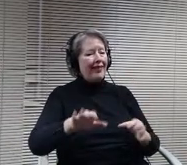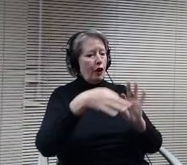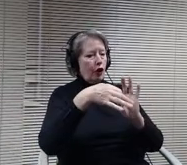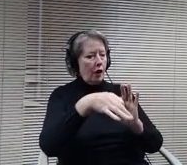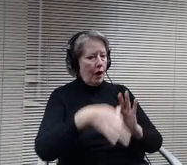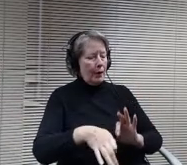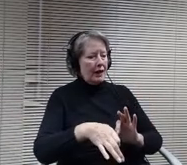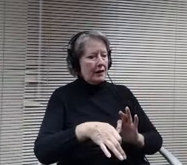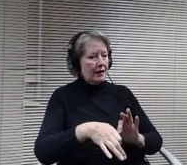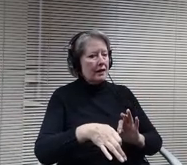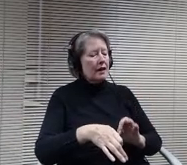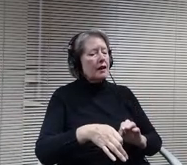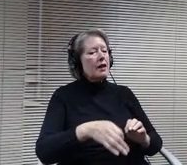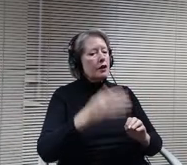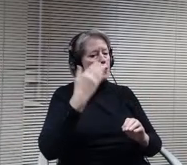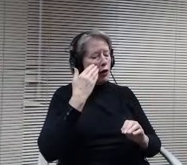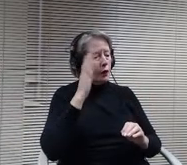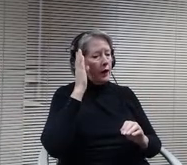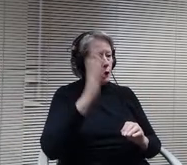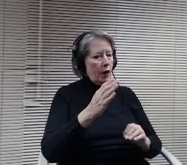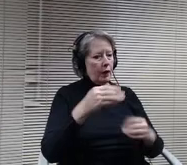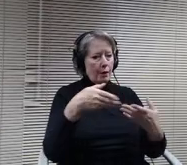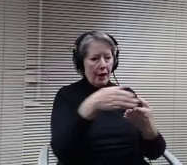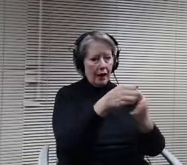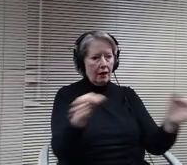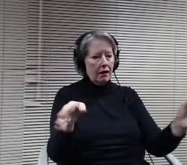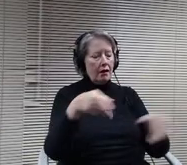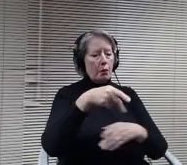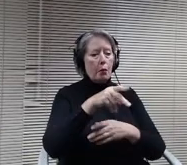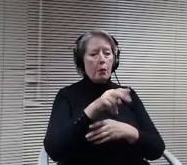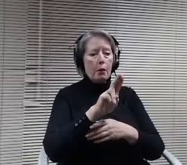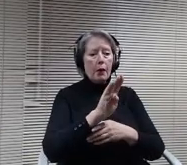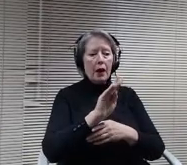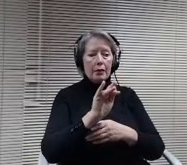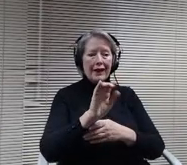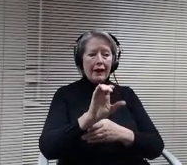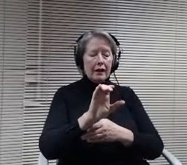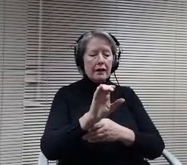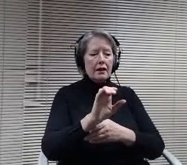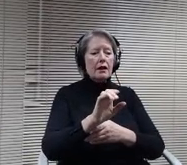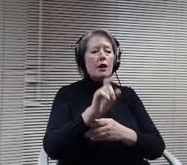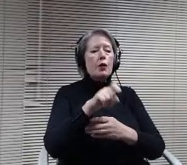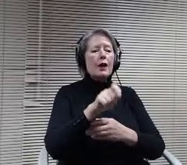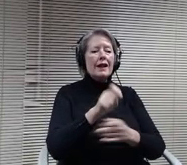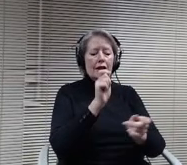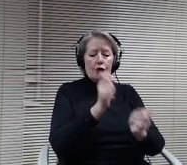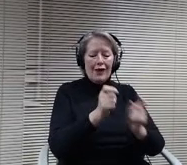As such, I recommend that edits to the guidelines retain with modification the commitment that responses be